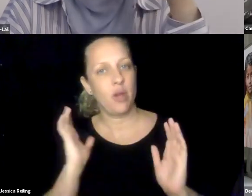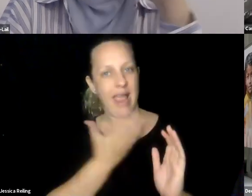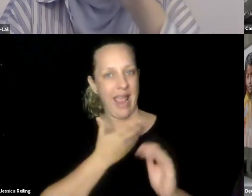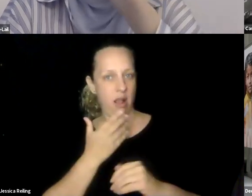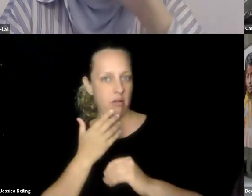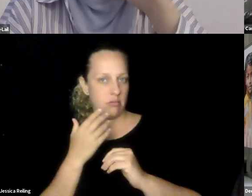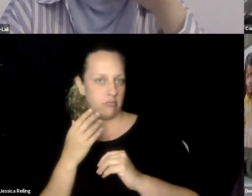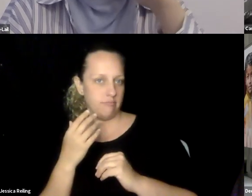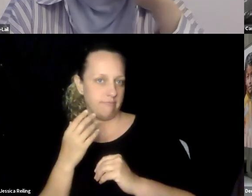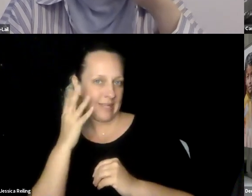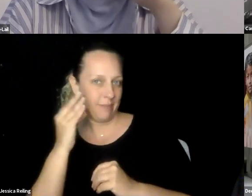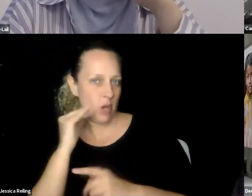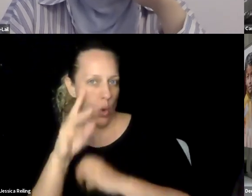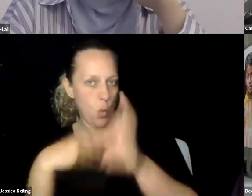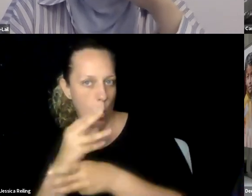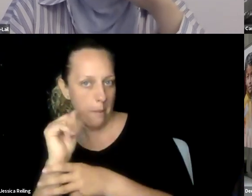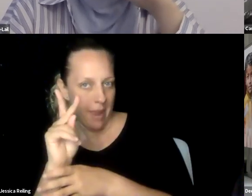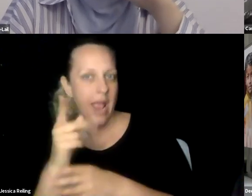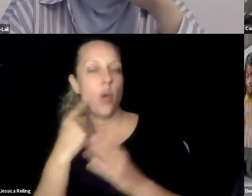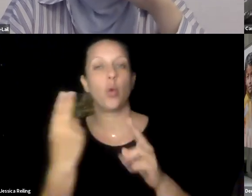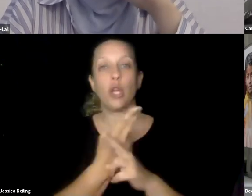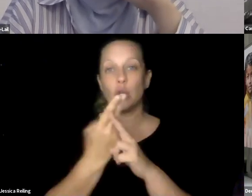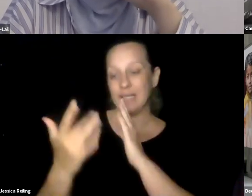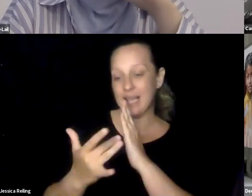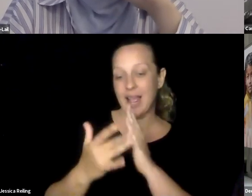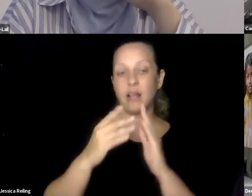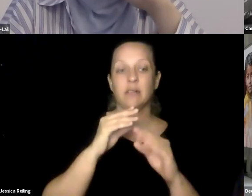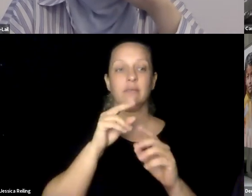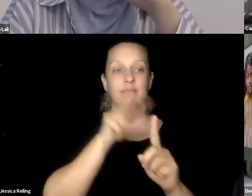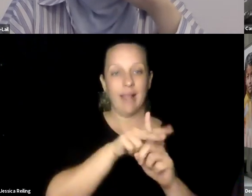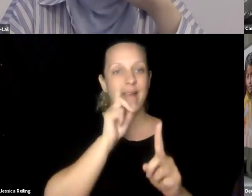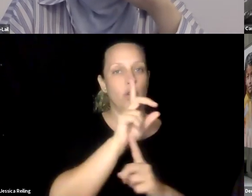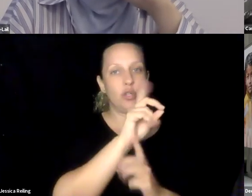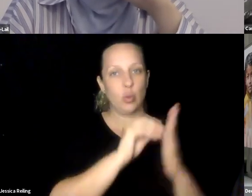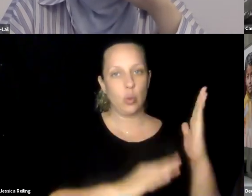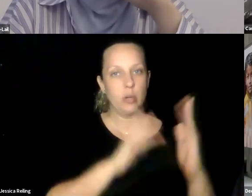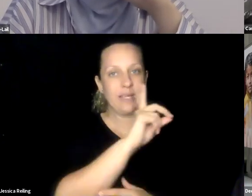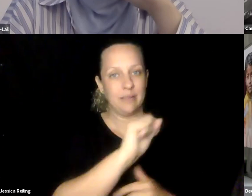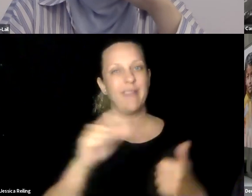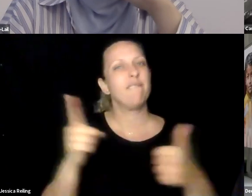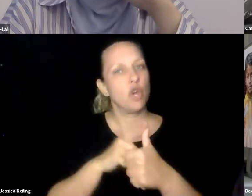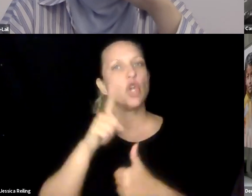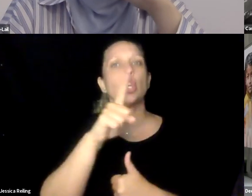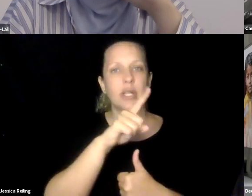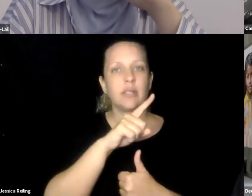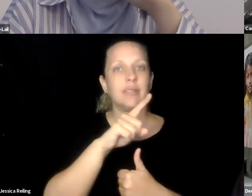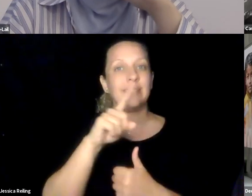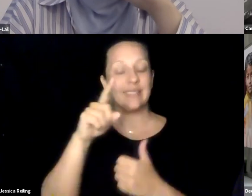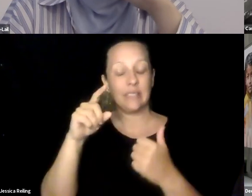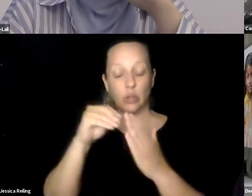I would like to share a few emerging lessons from our work at The World Bank to support technologies